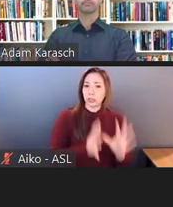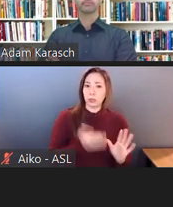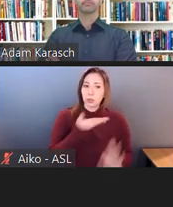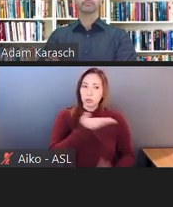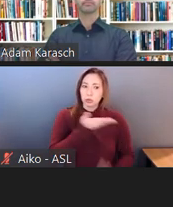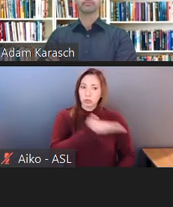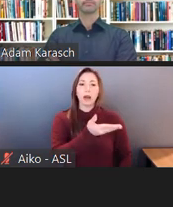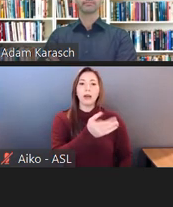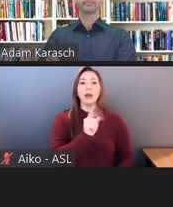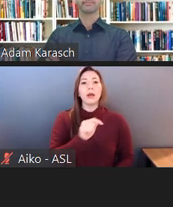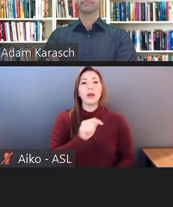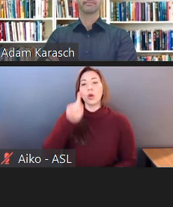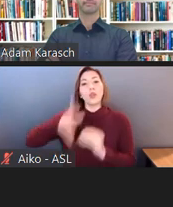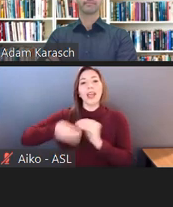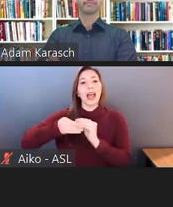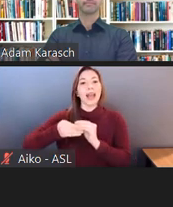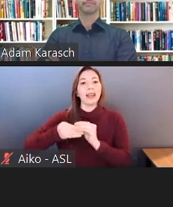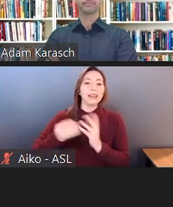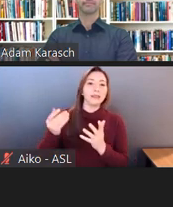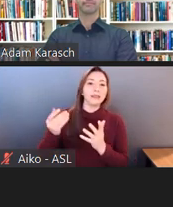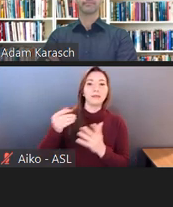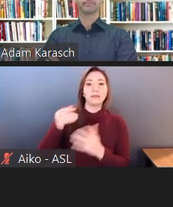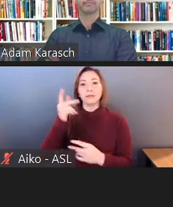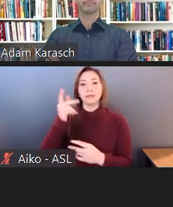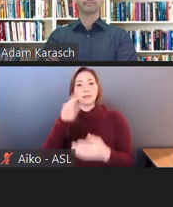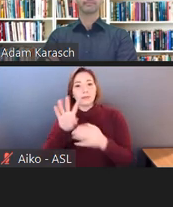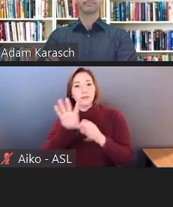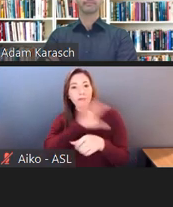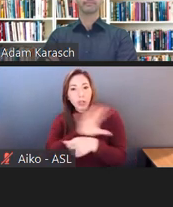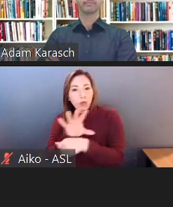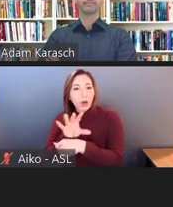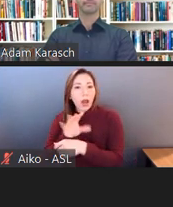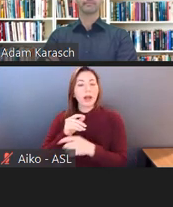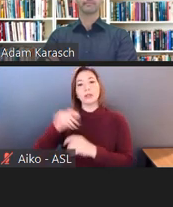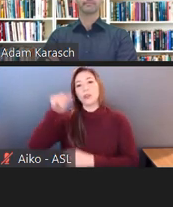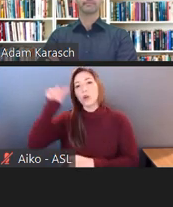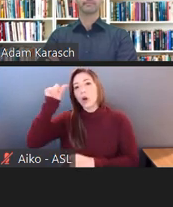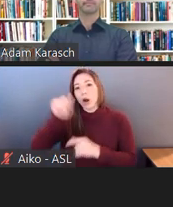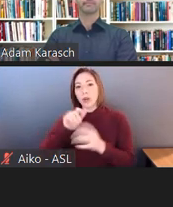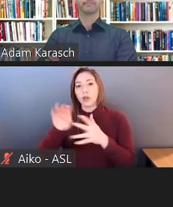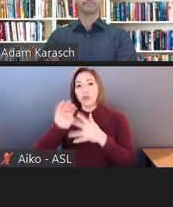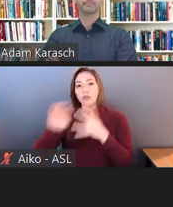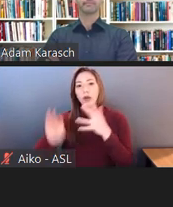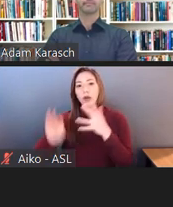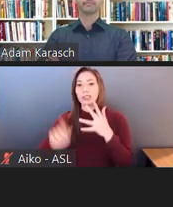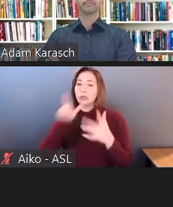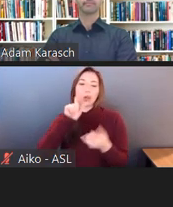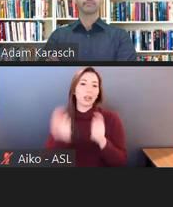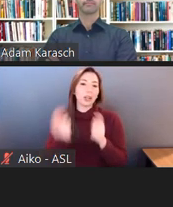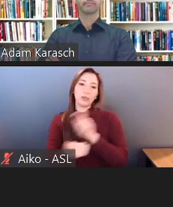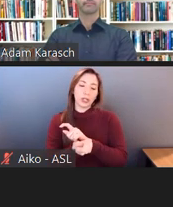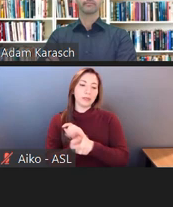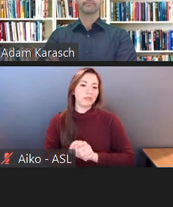and 35,000 files converted. You know what? Actually, before we go on to the second one,